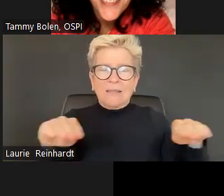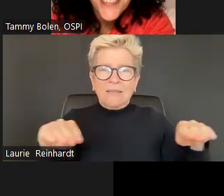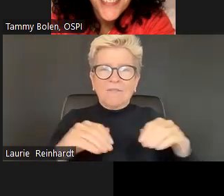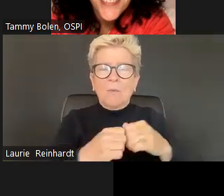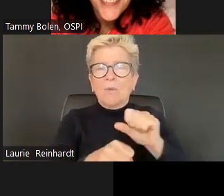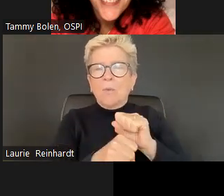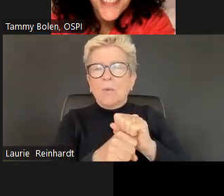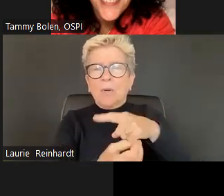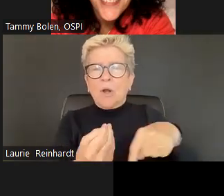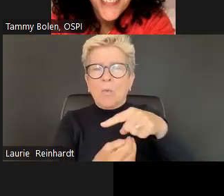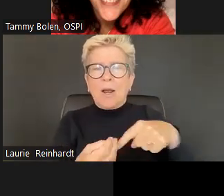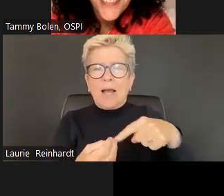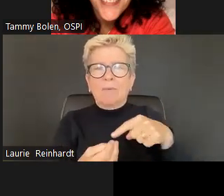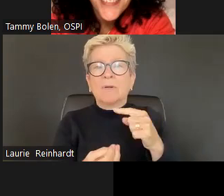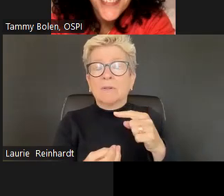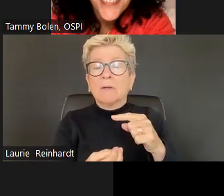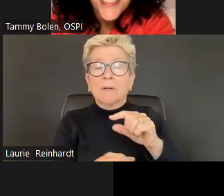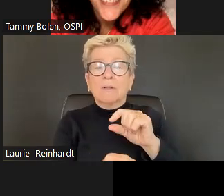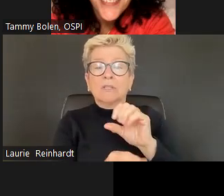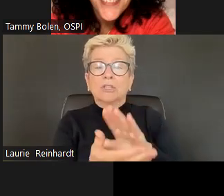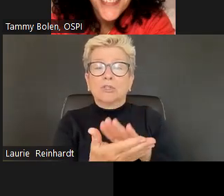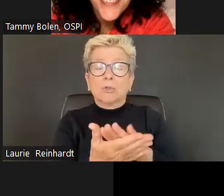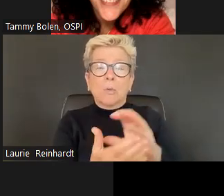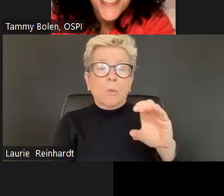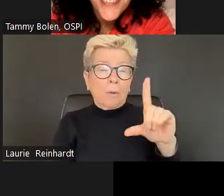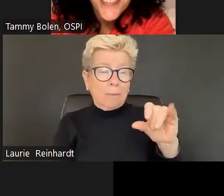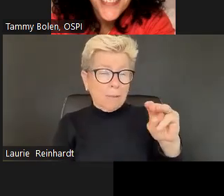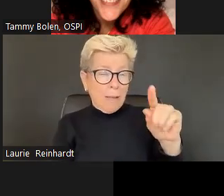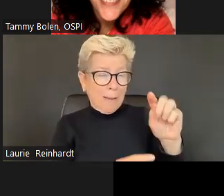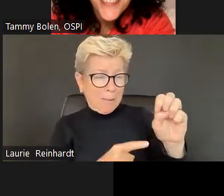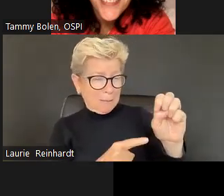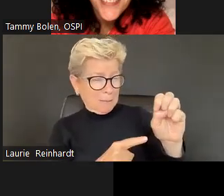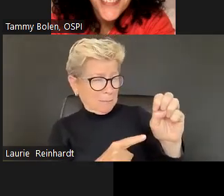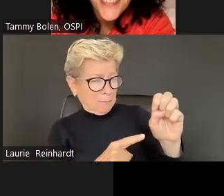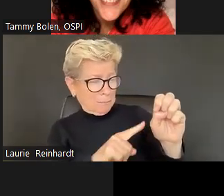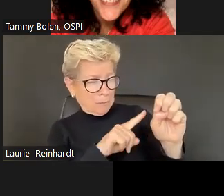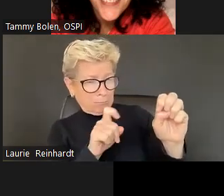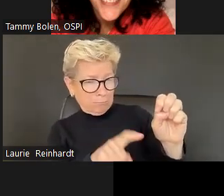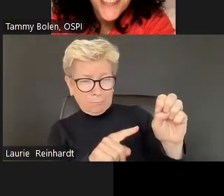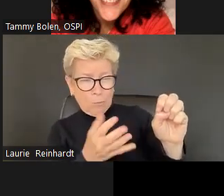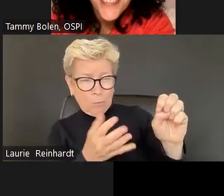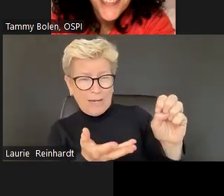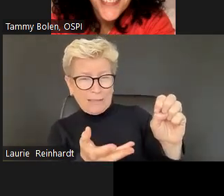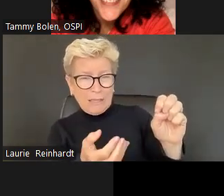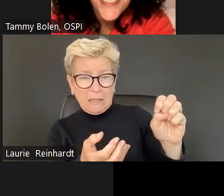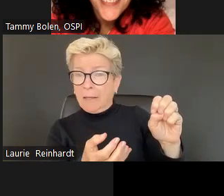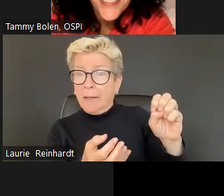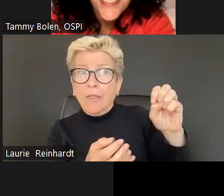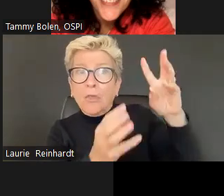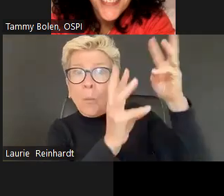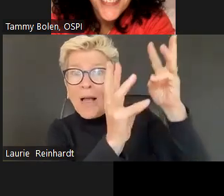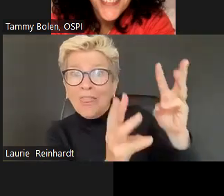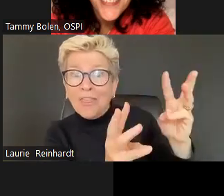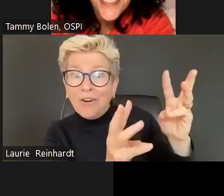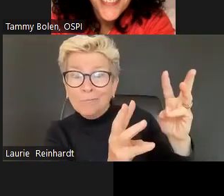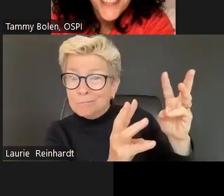Hi, and thanks Jocelyn, I'm excited to be here today with all of you. So one of the ways that OSPI has been supporting classroom setup from a systems level